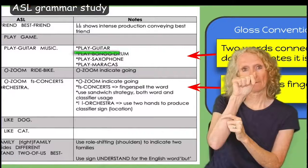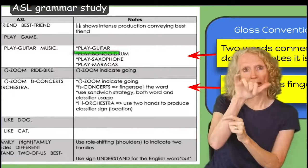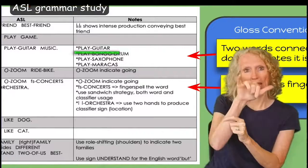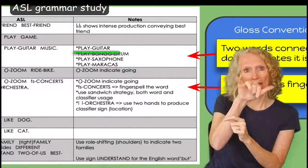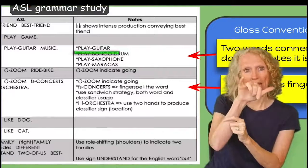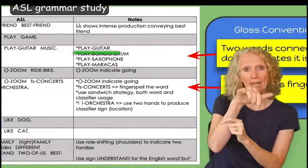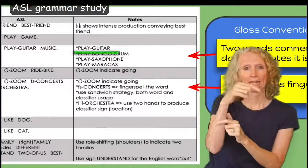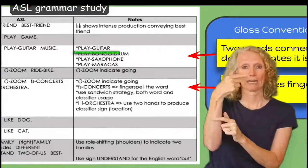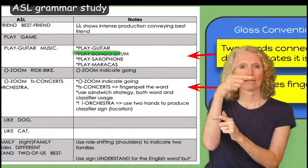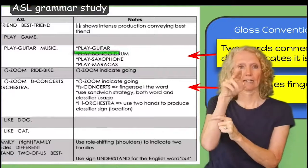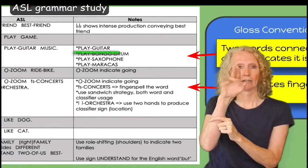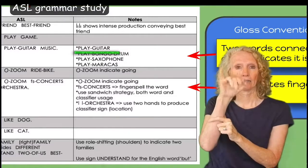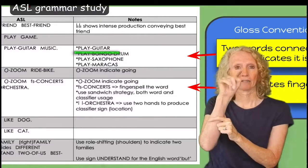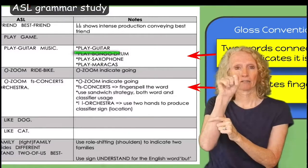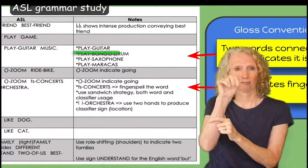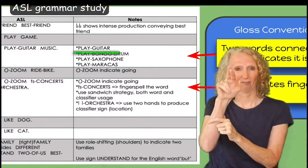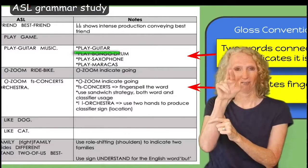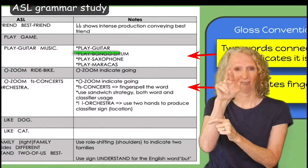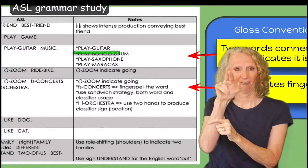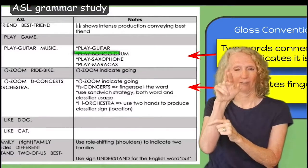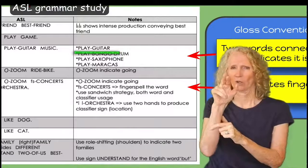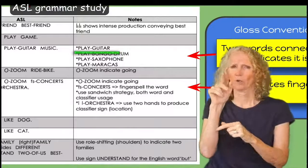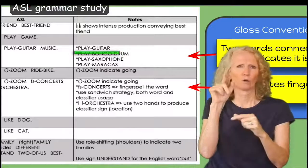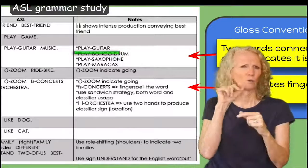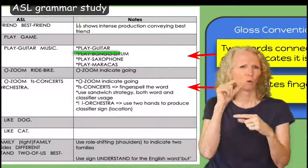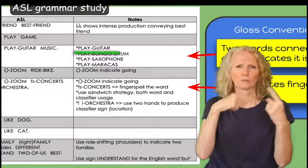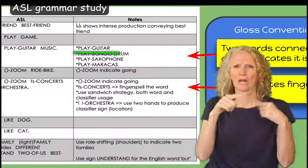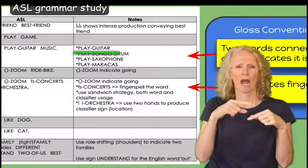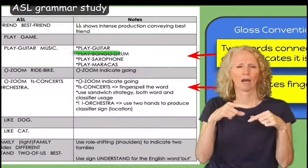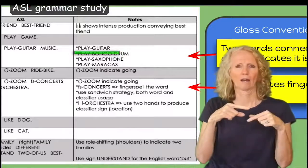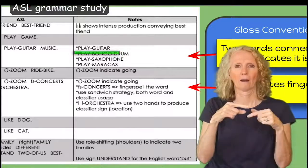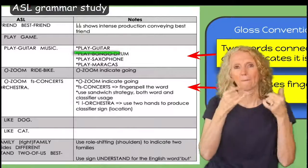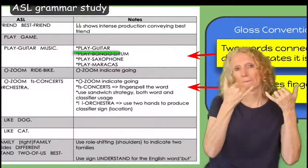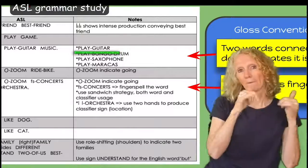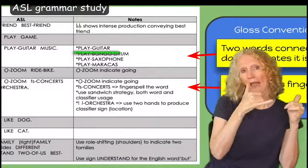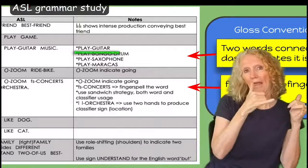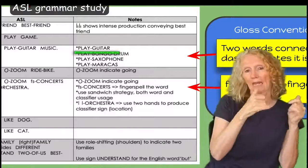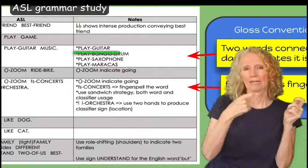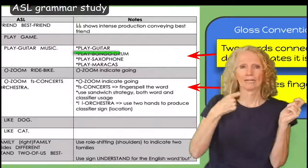hyphen in between the words play hyphen guitar indicates